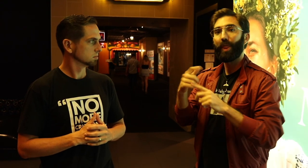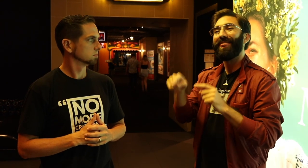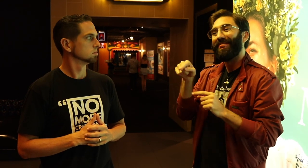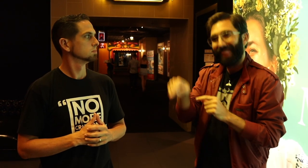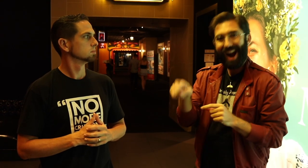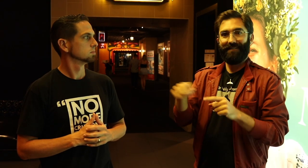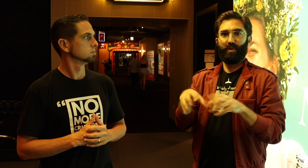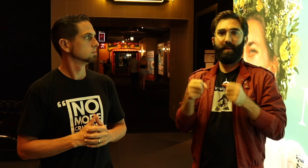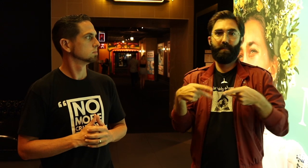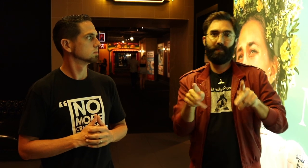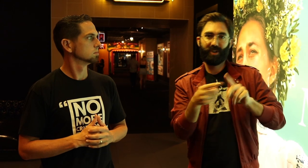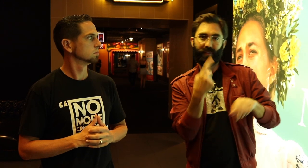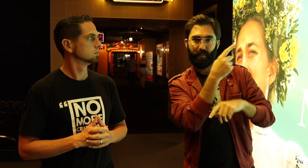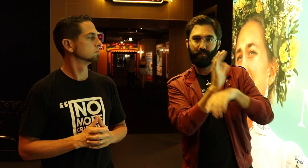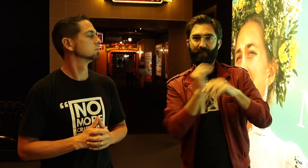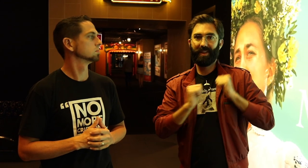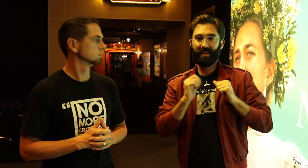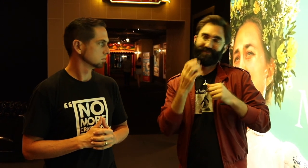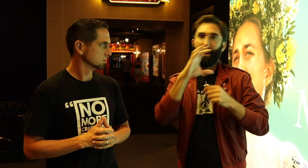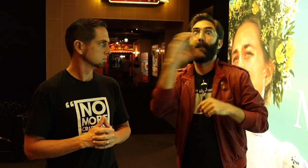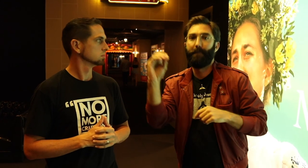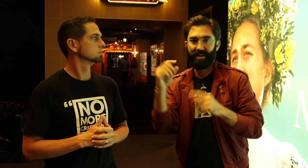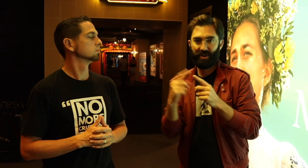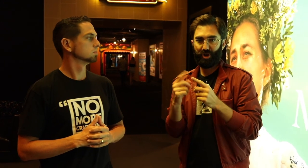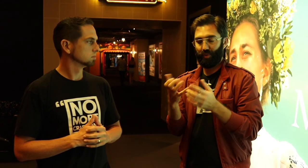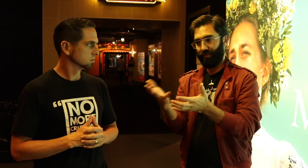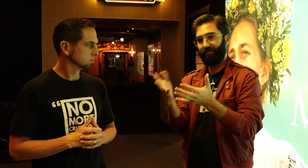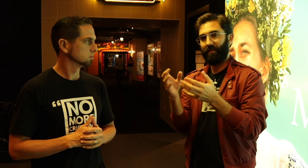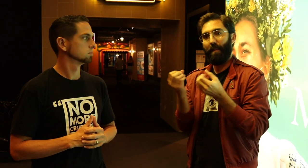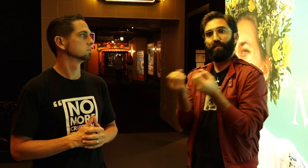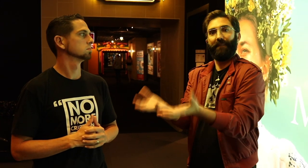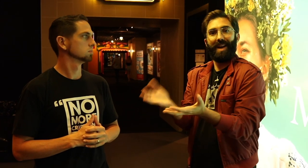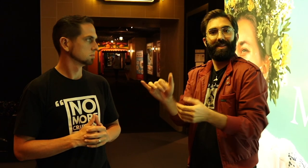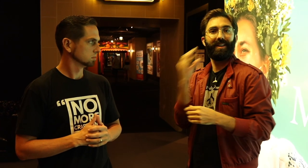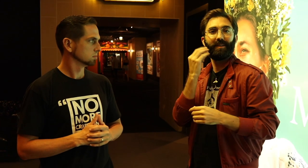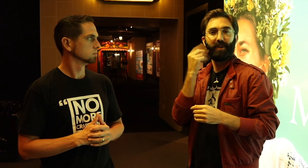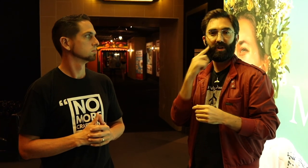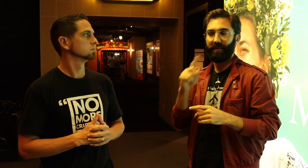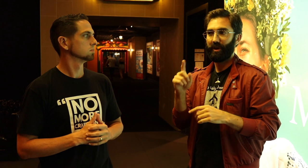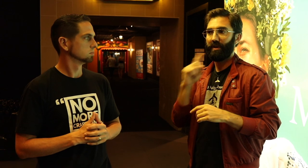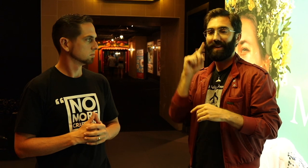to obtain permission from the film's production company in order to provide that experience to deaf people.